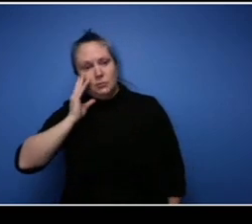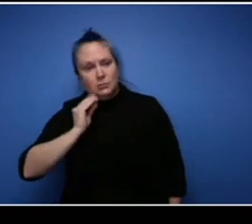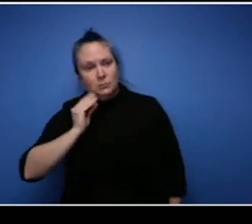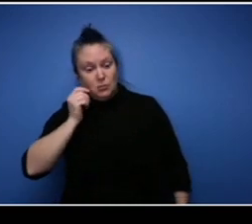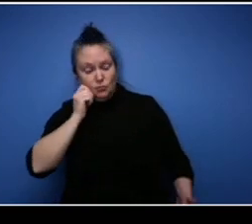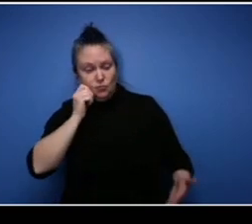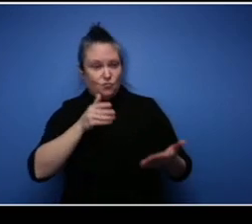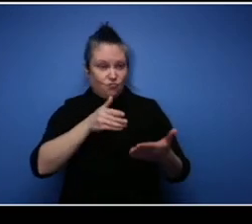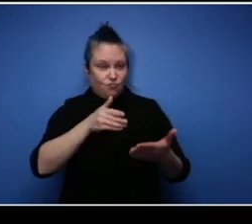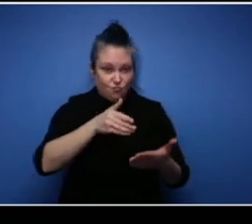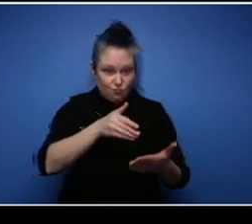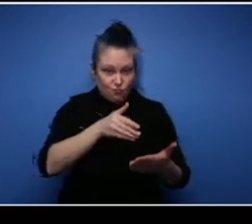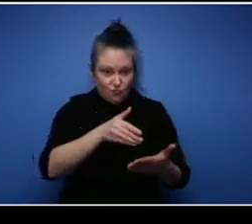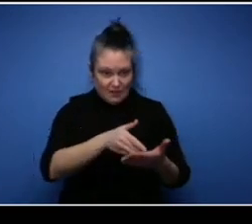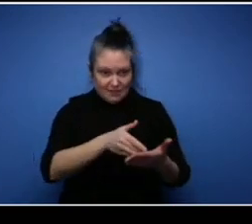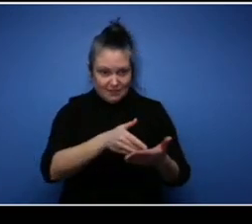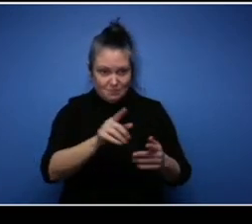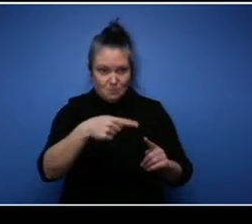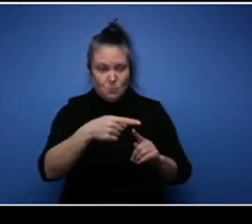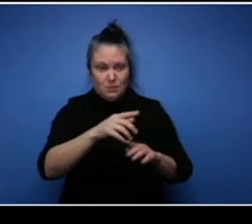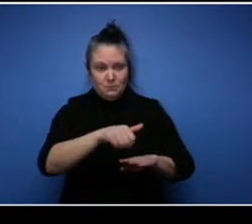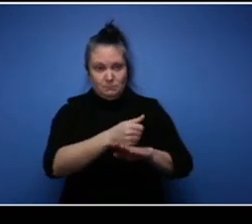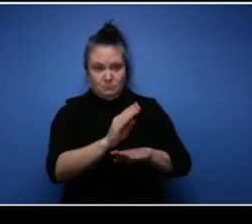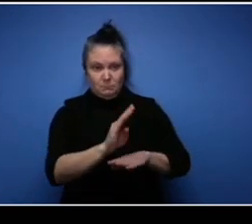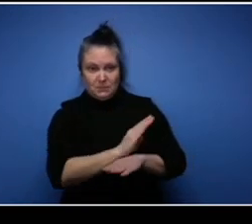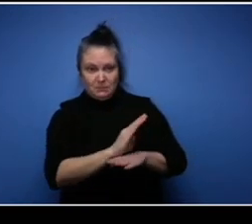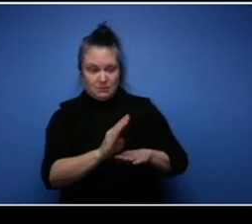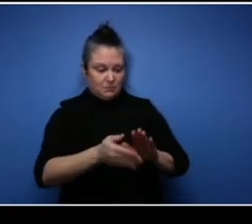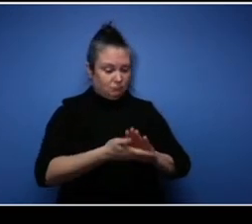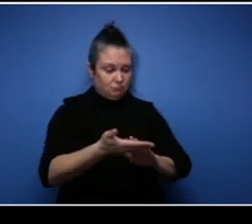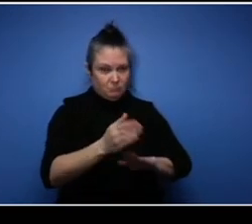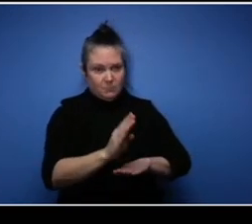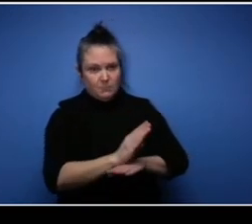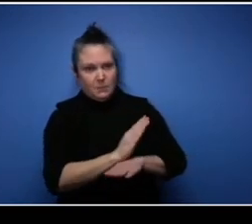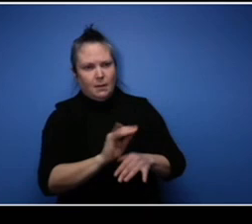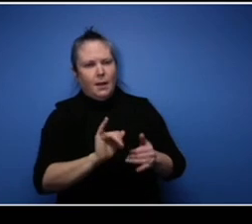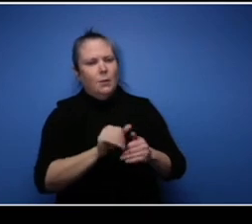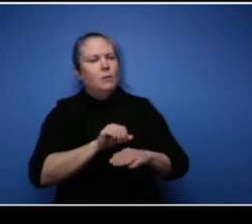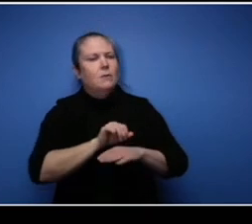as an entrepreneur and how did it affect how you pursued your career?